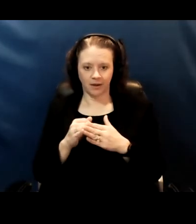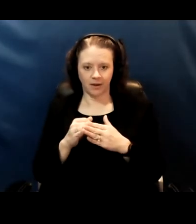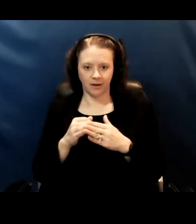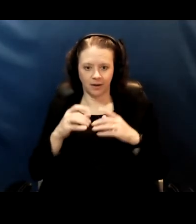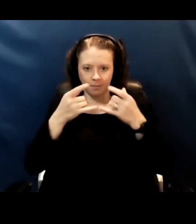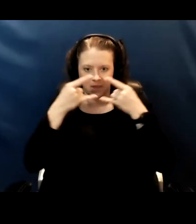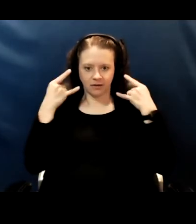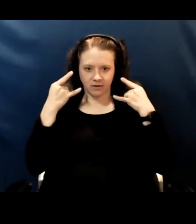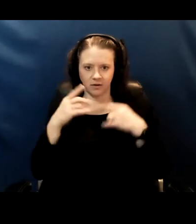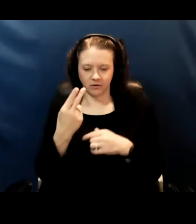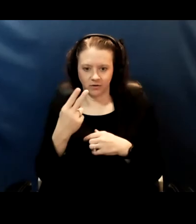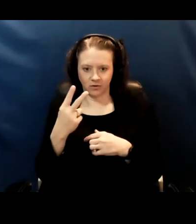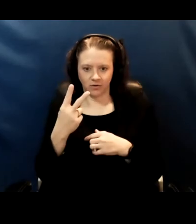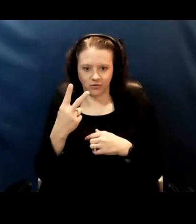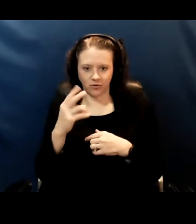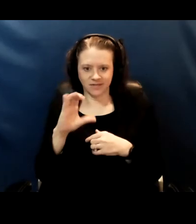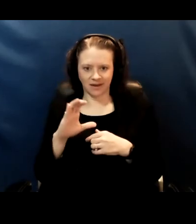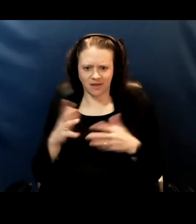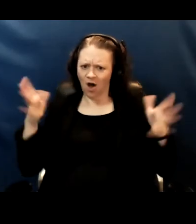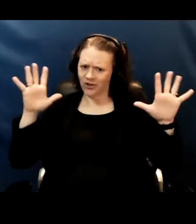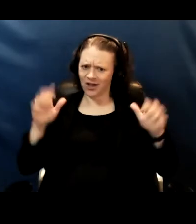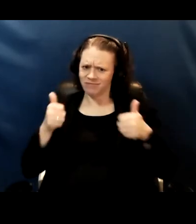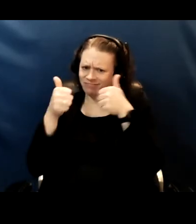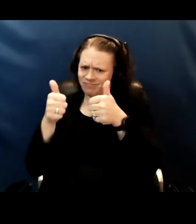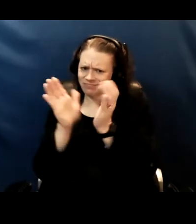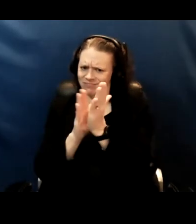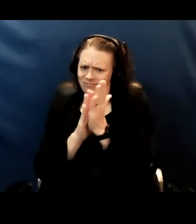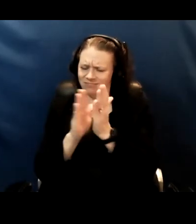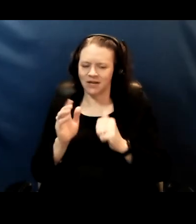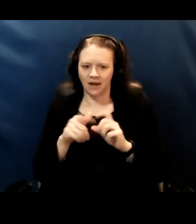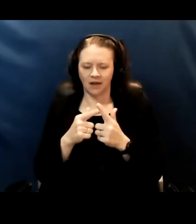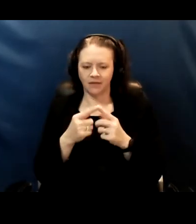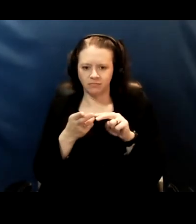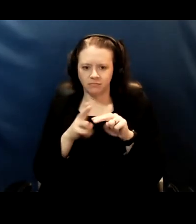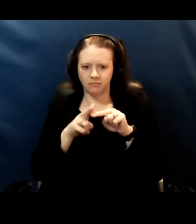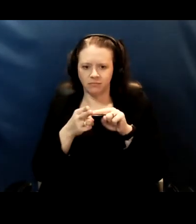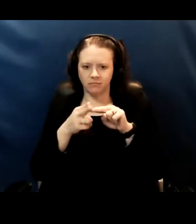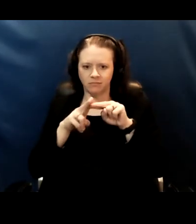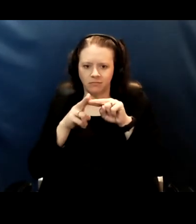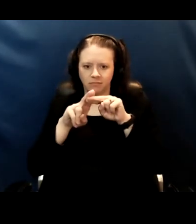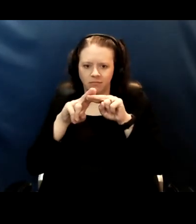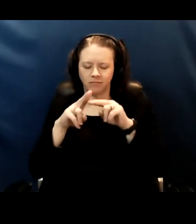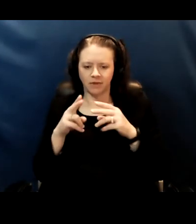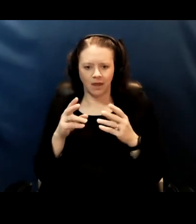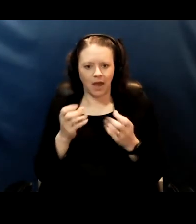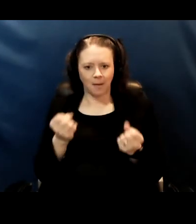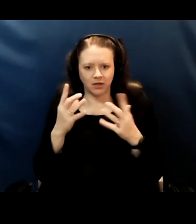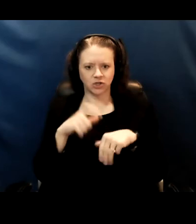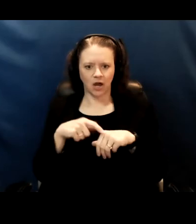and oh, done great work and then slowly increasing the amount of time that we're tolerating the mask